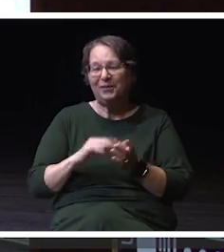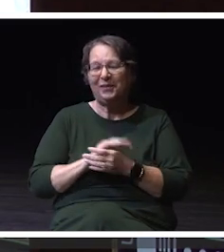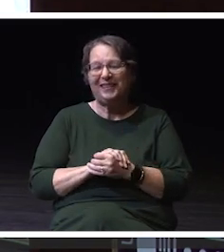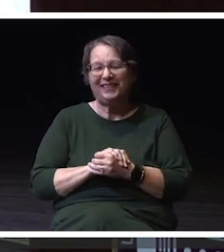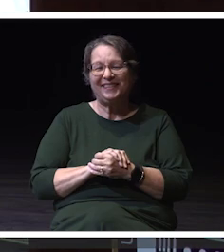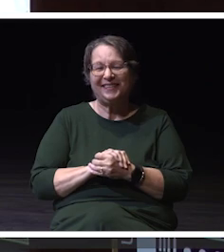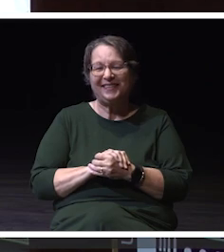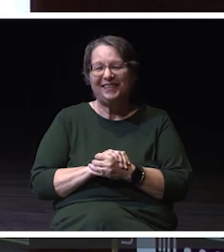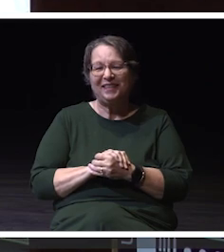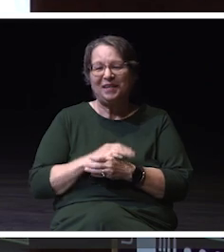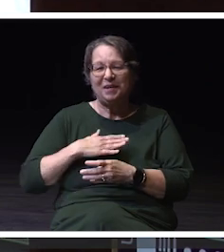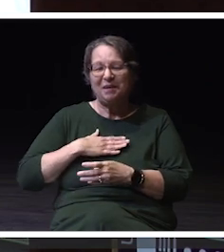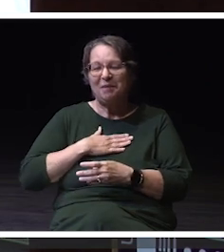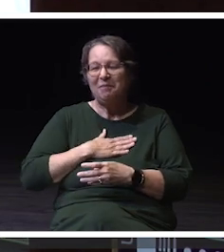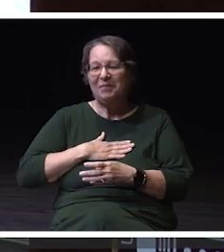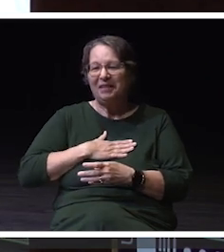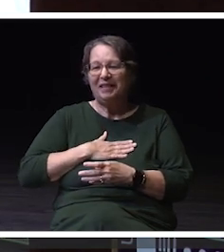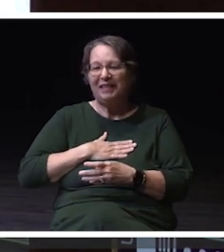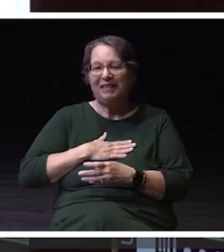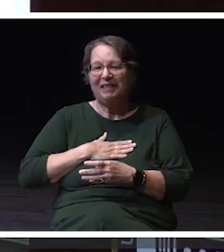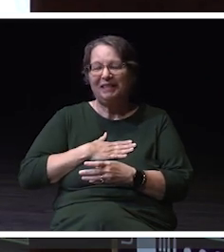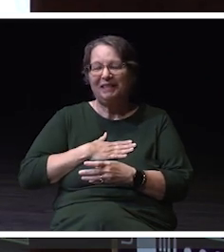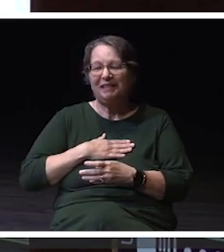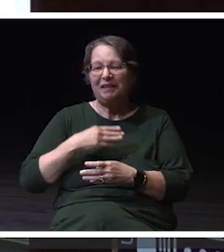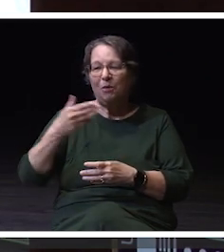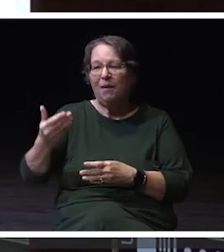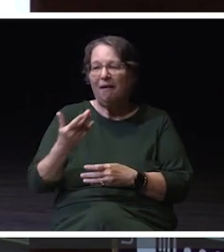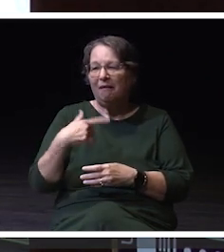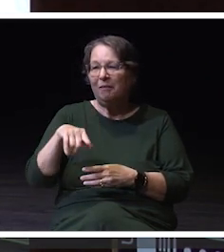and please give them a warm welcome as they as they join us.